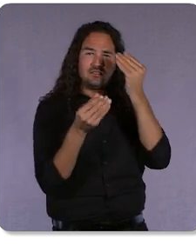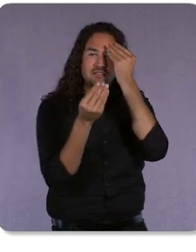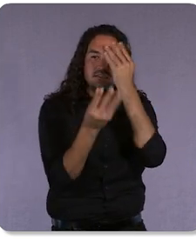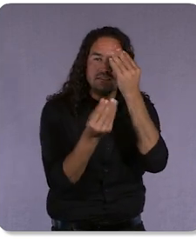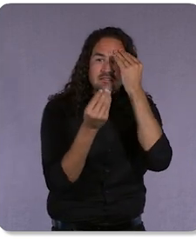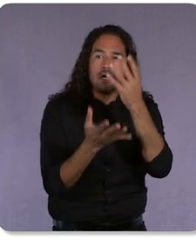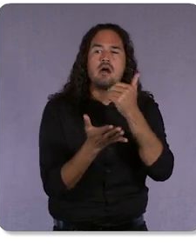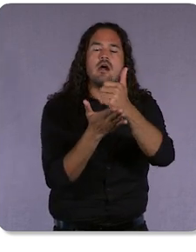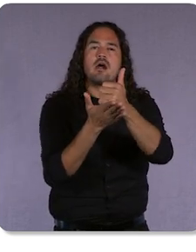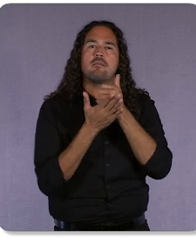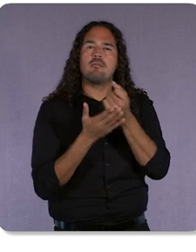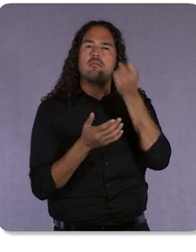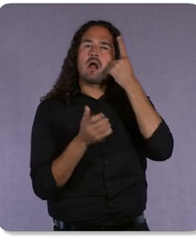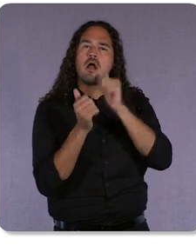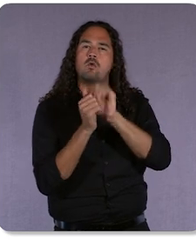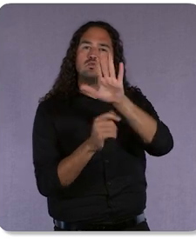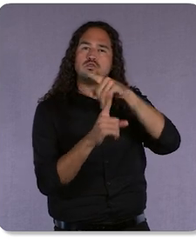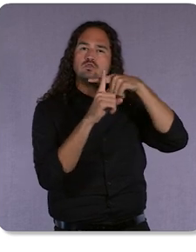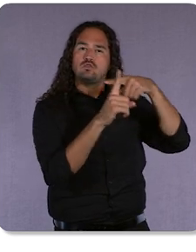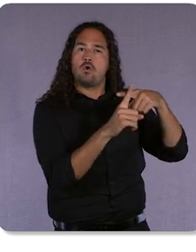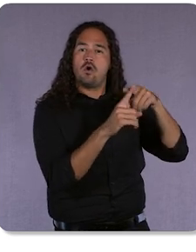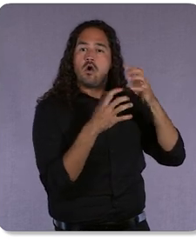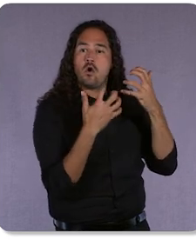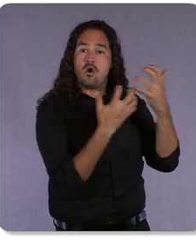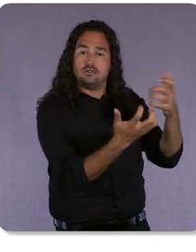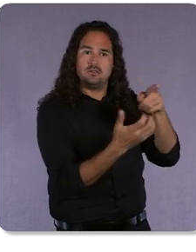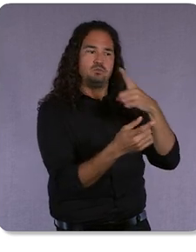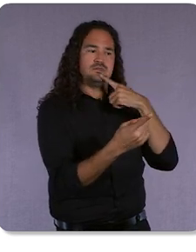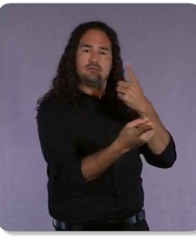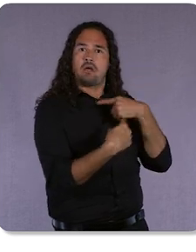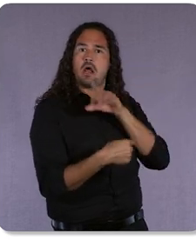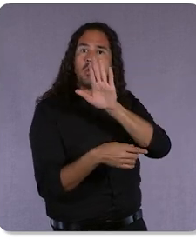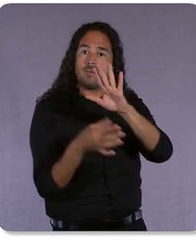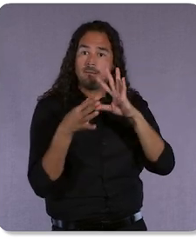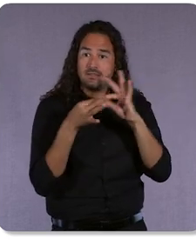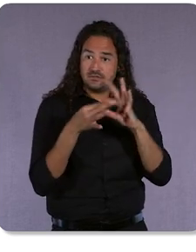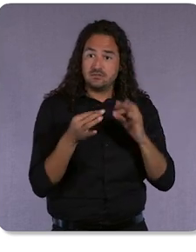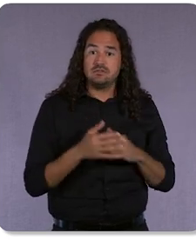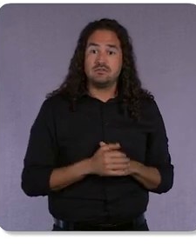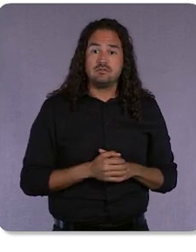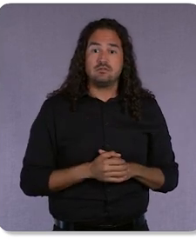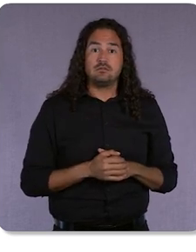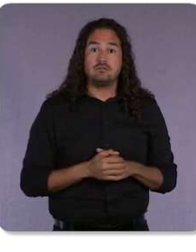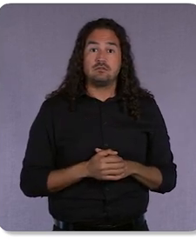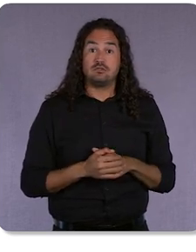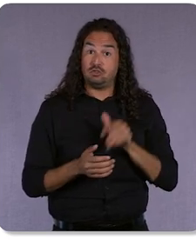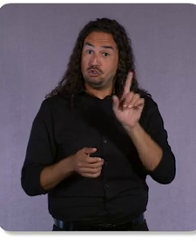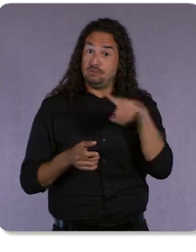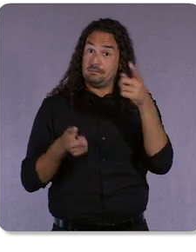your audience has responded to your message. It's not just managing existing assets either.